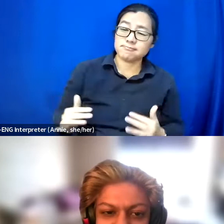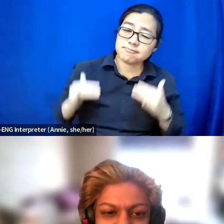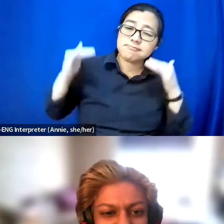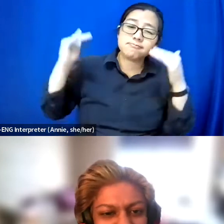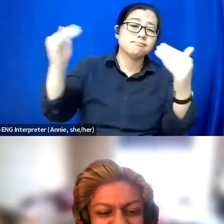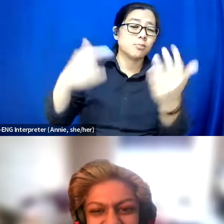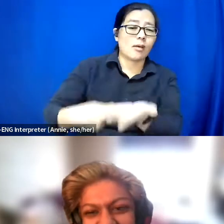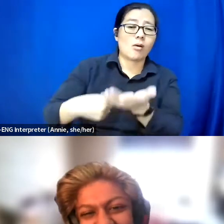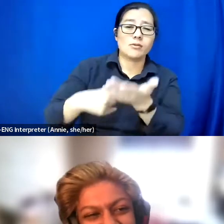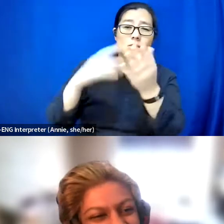End of thought.